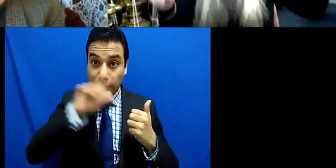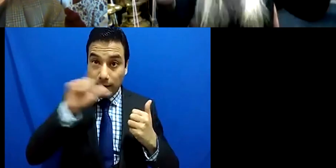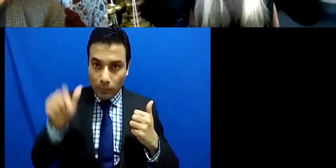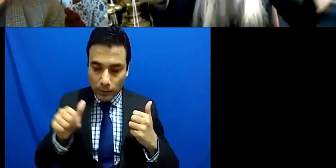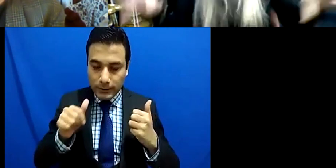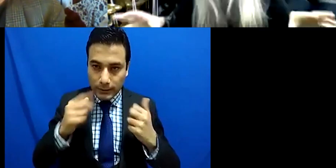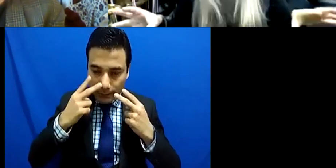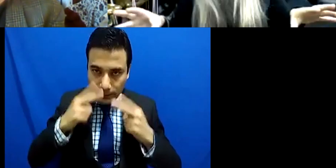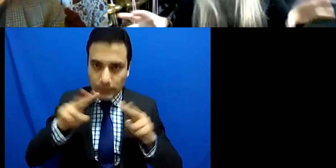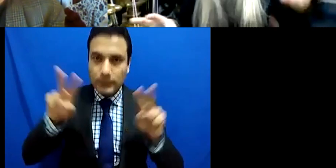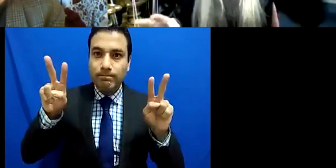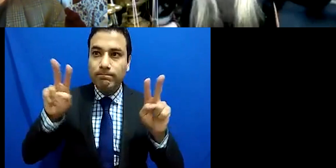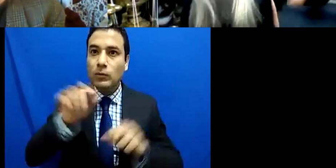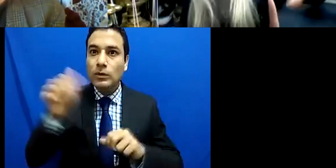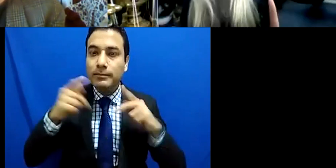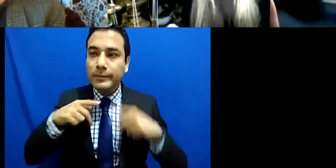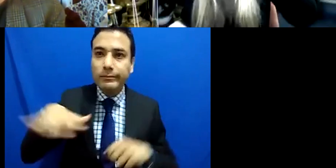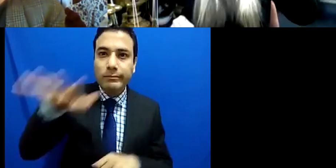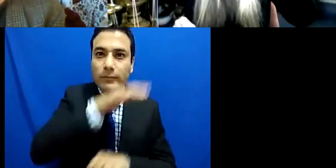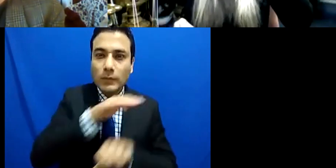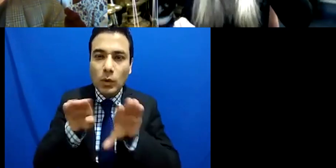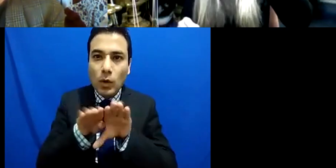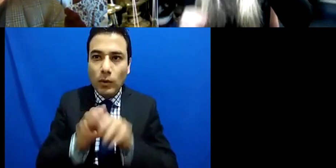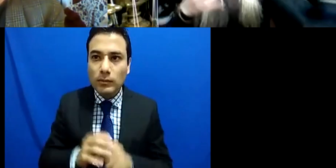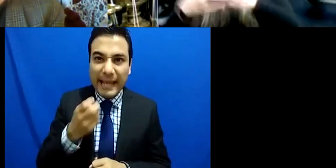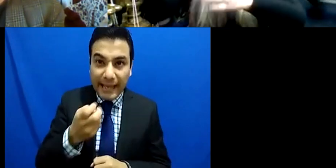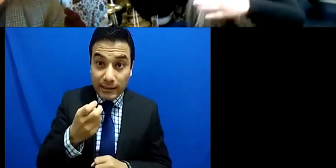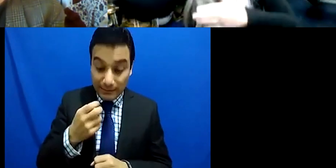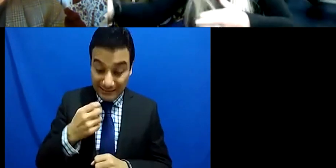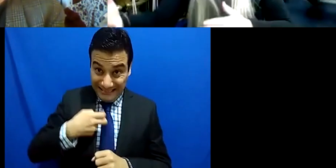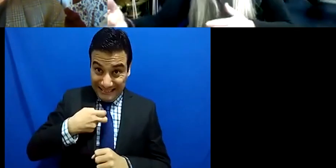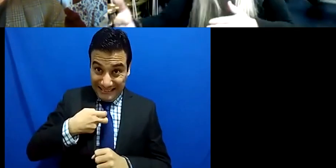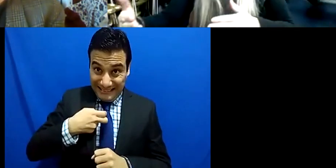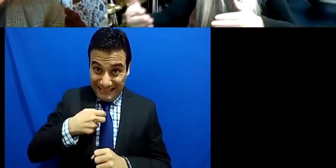to other people and how if they then use that as a springboard to perhaps their ideas